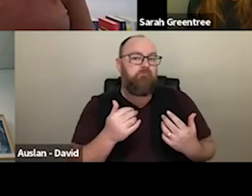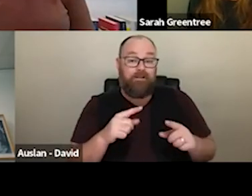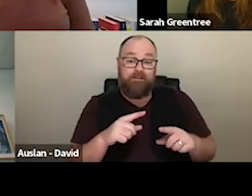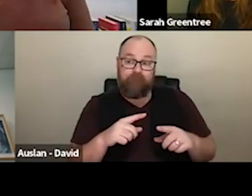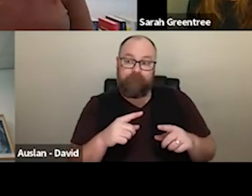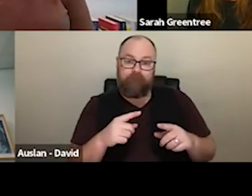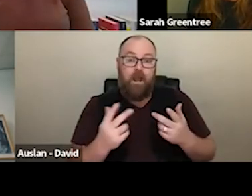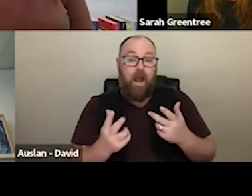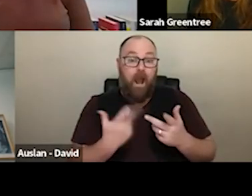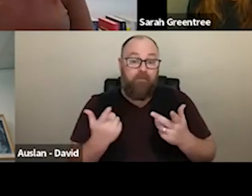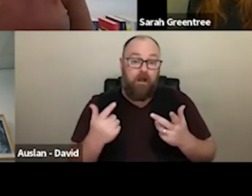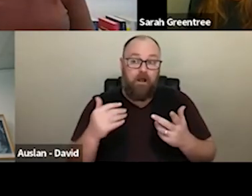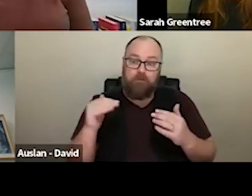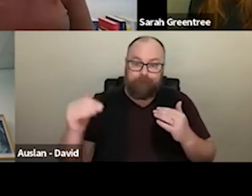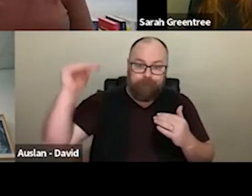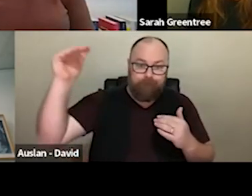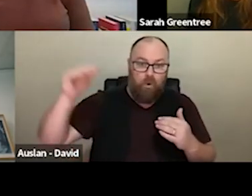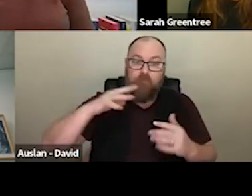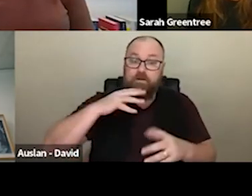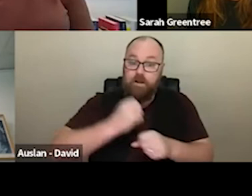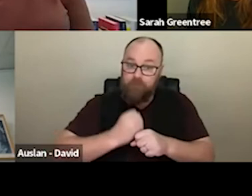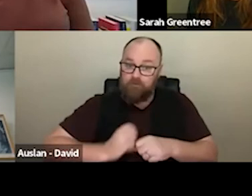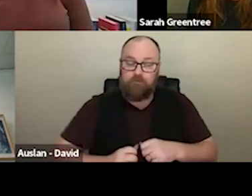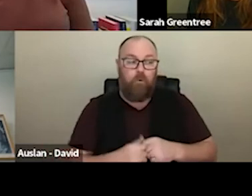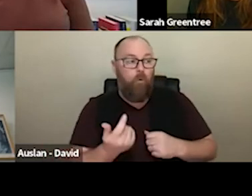and local councils. Income from performances, income generated from the actual the the sorts of income that we would be looking at, perhaps from other levels of government